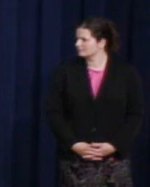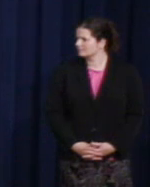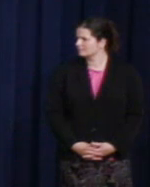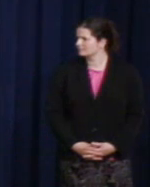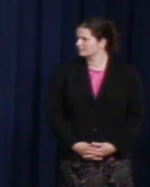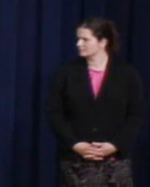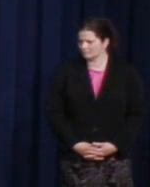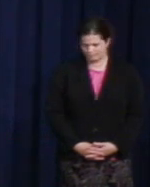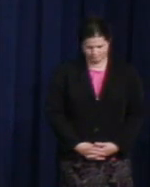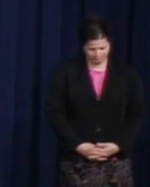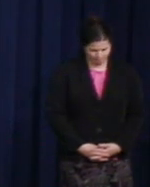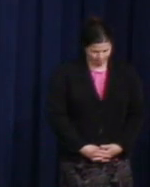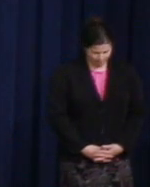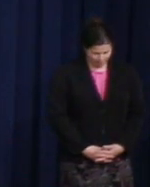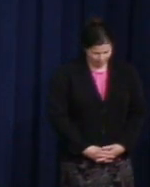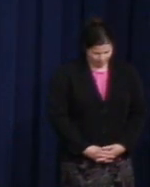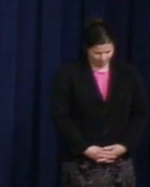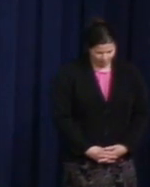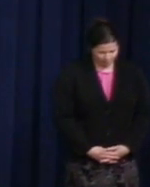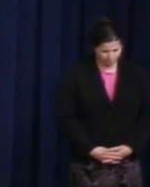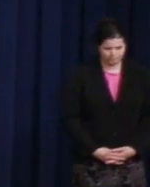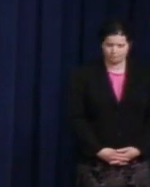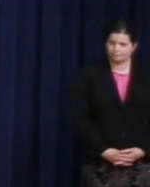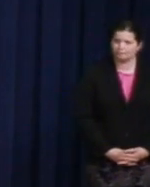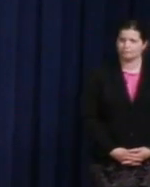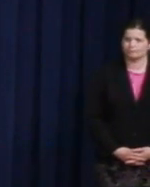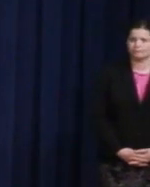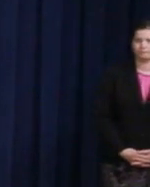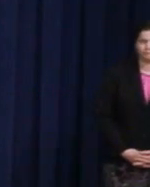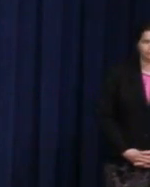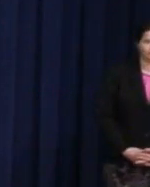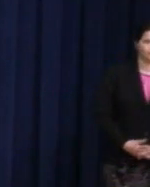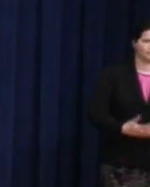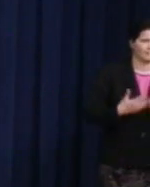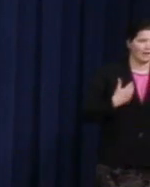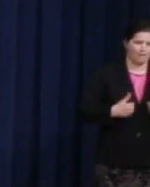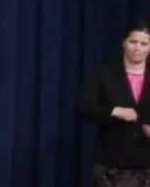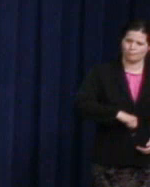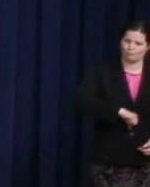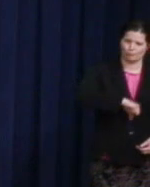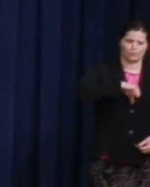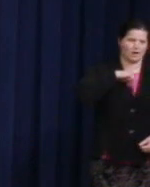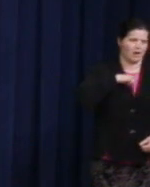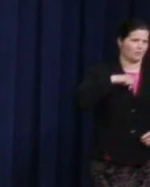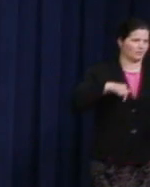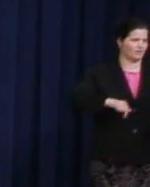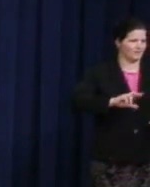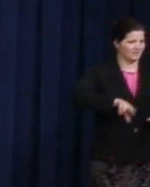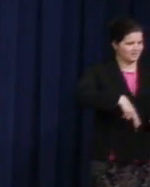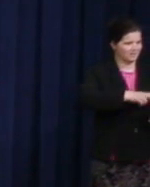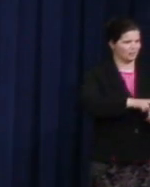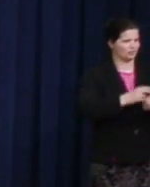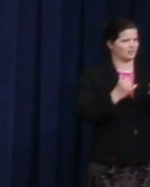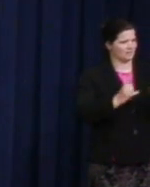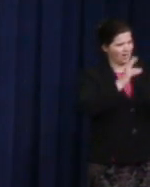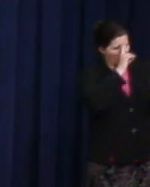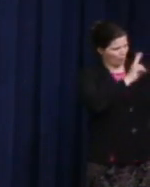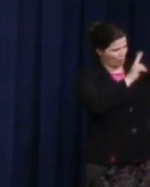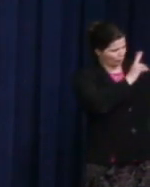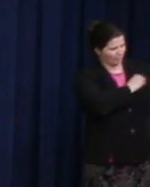Congressman Lewis: I'm proud that this nation will honor the legacy of this brave and courageous man, Harvey Milk, who gave his life